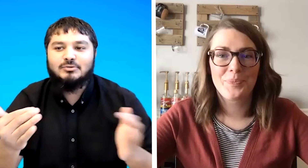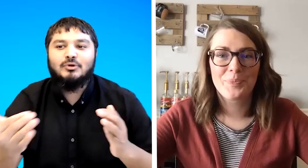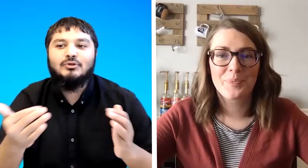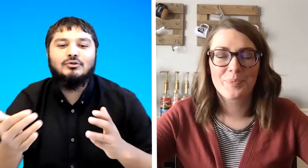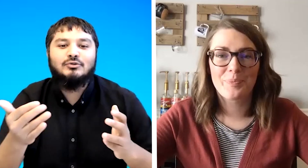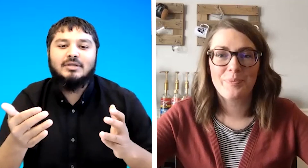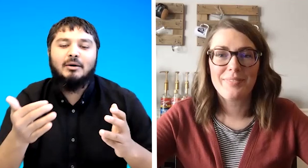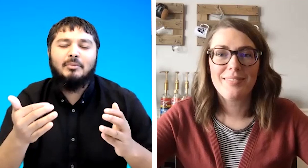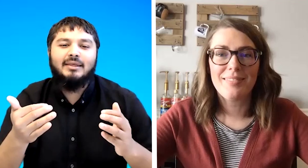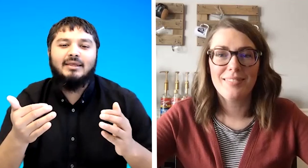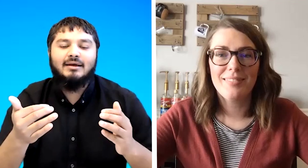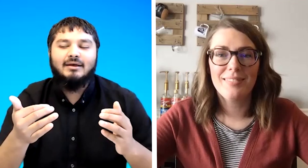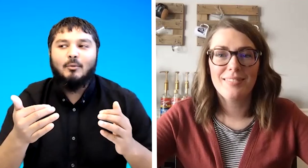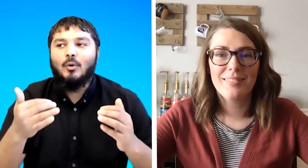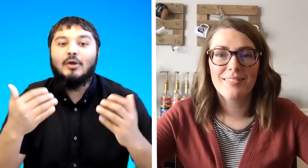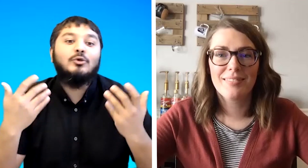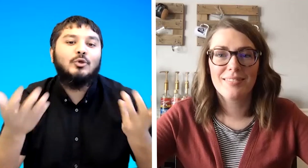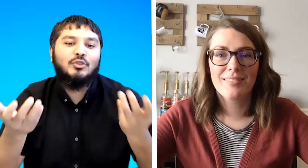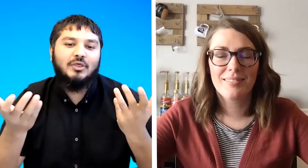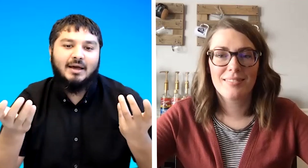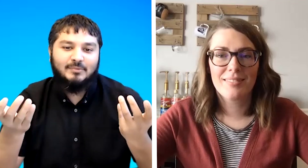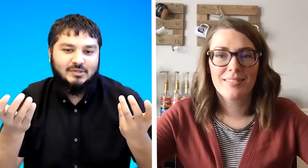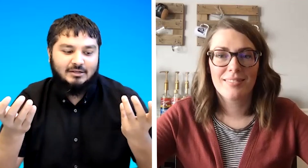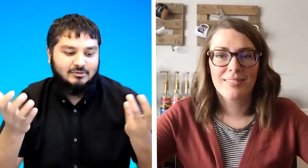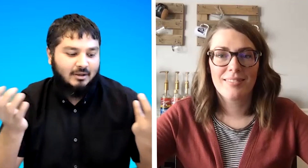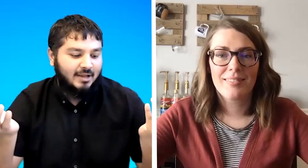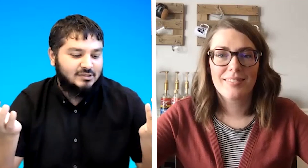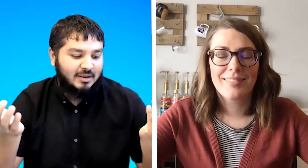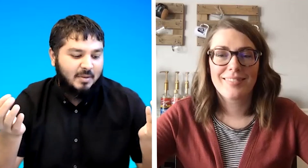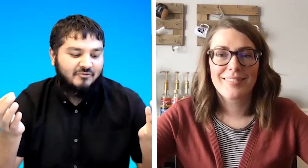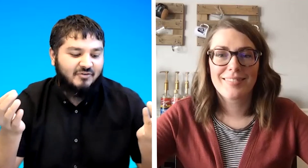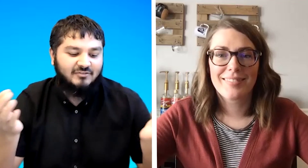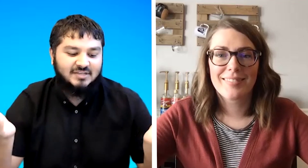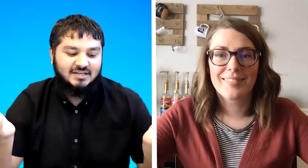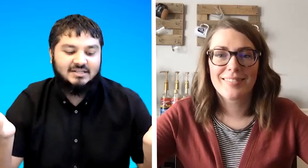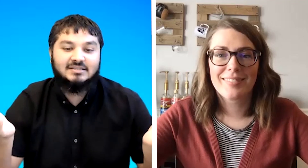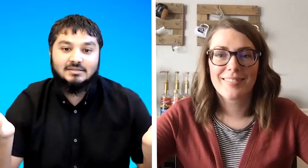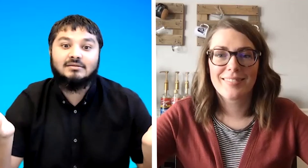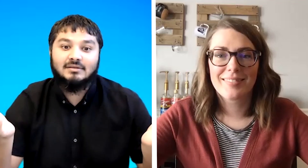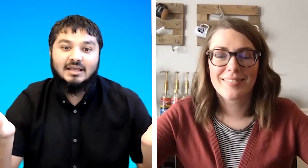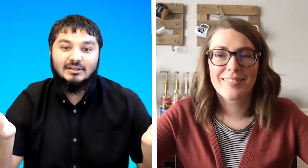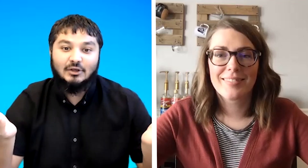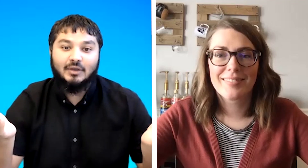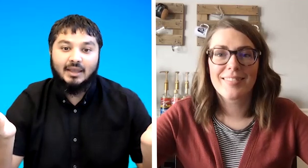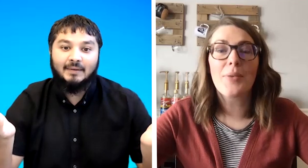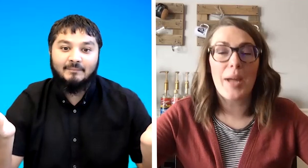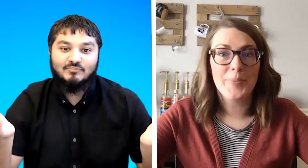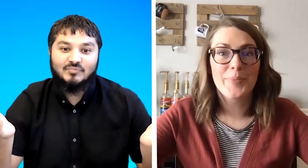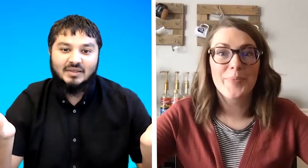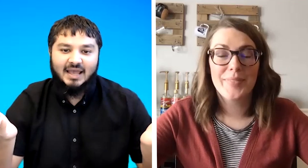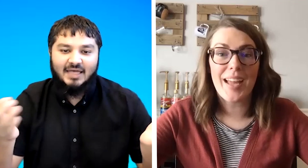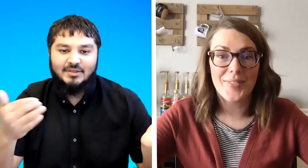want you to tell me what you think i'm signing so i might say maybe five sentences is that okay yeah